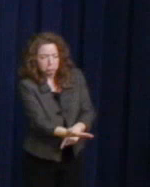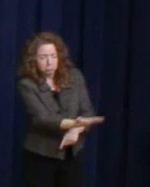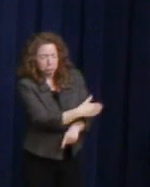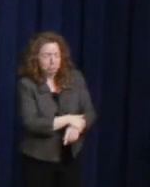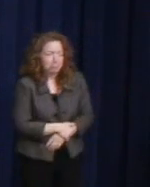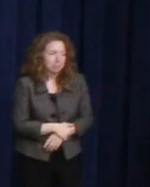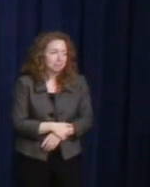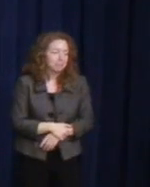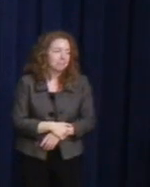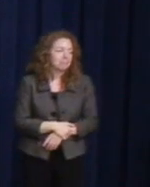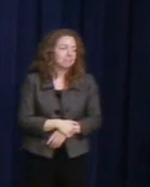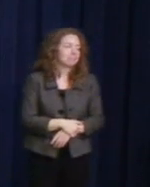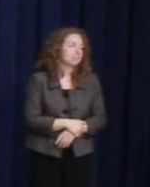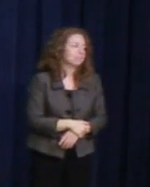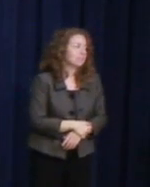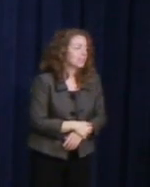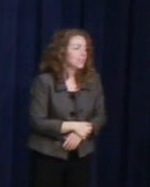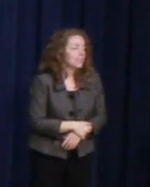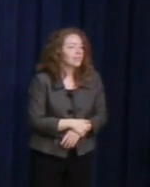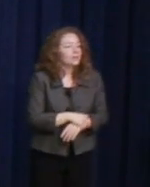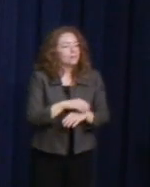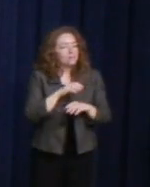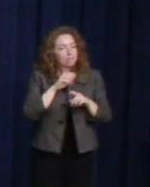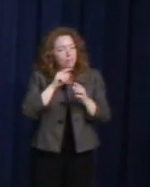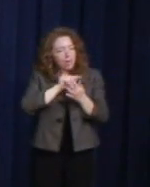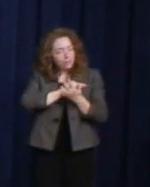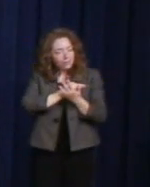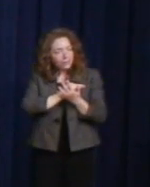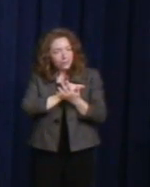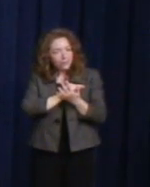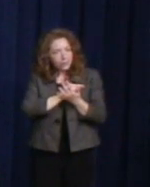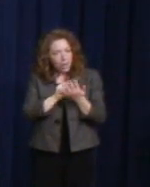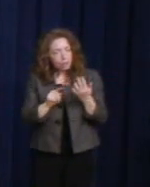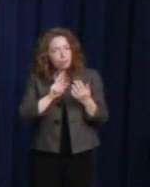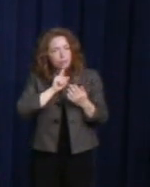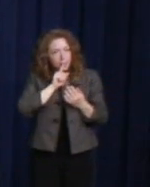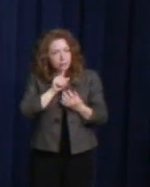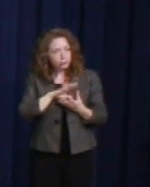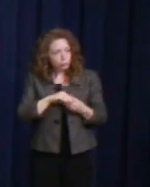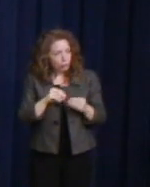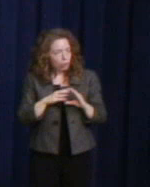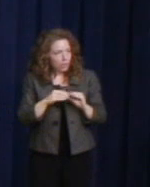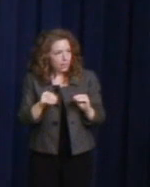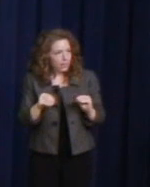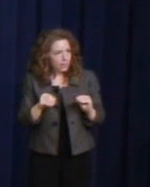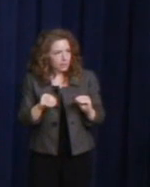But these are the real stories as to why it's important to have openly gay elected officials